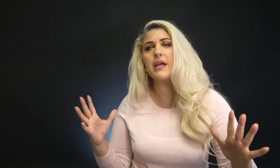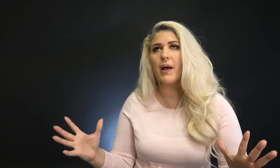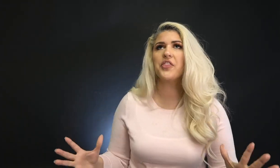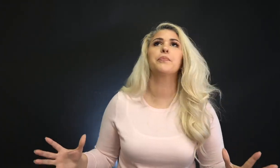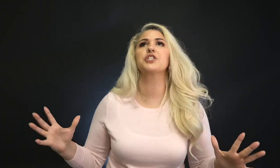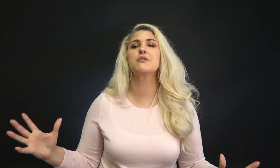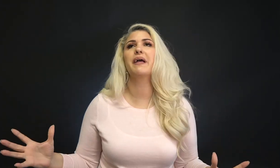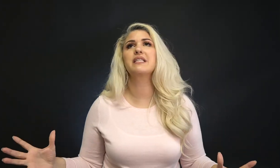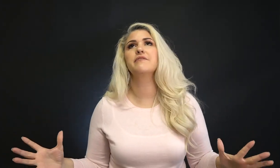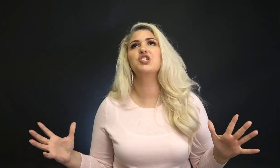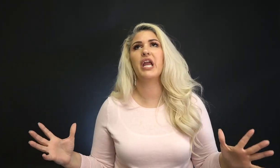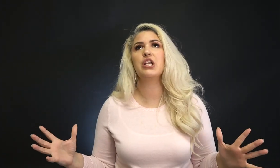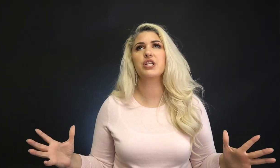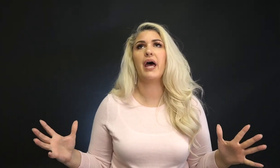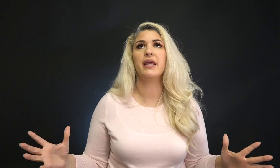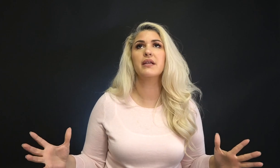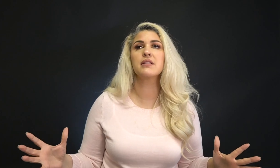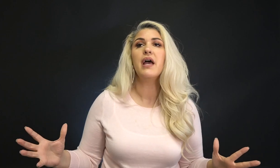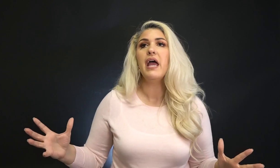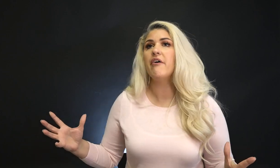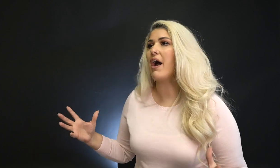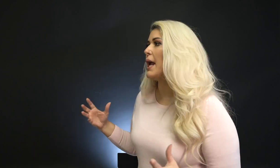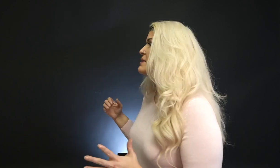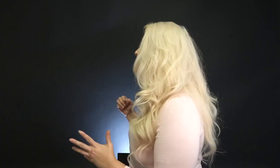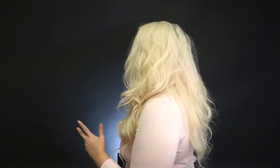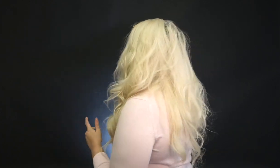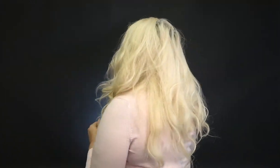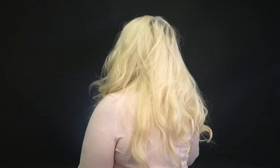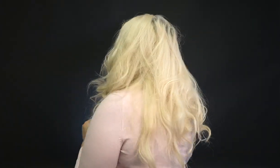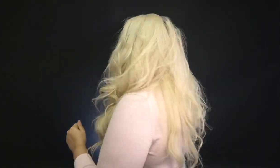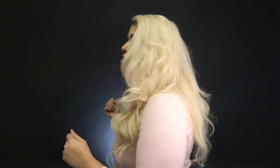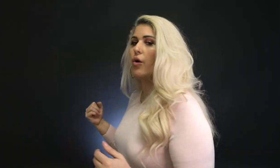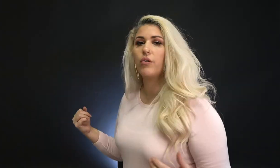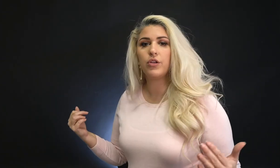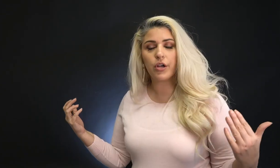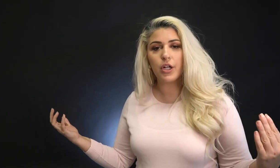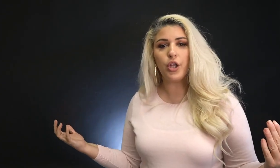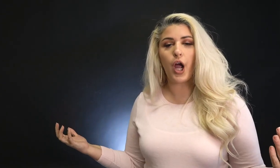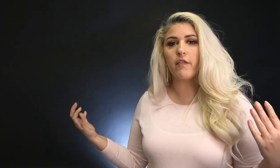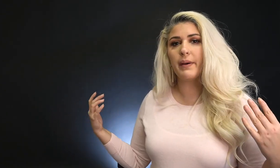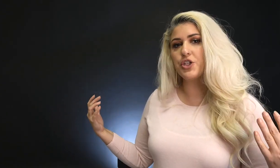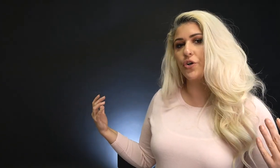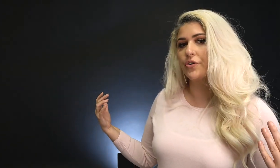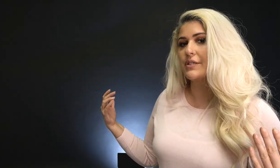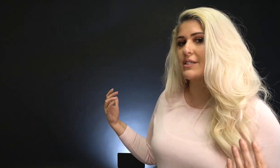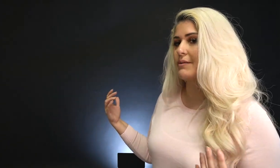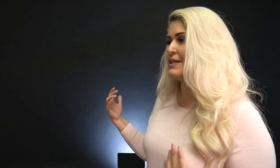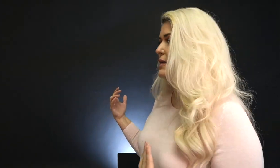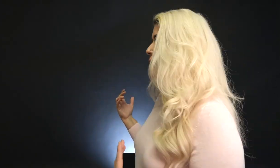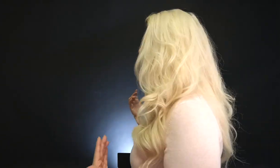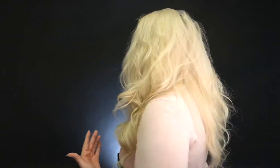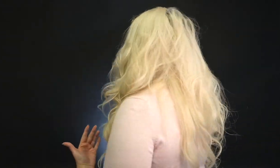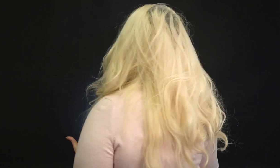think about the perspective change that is. If I'm signing, so you're gonna look over my shoulder and see me signing.